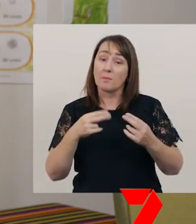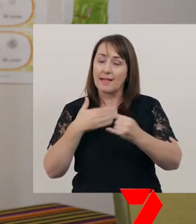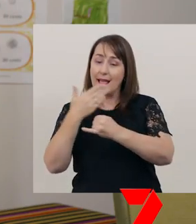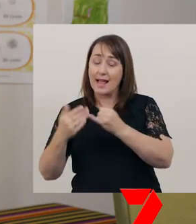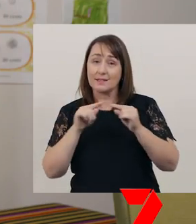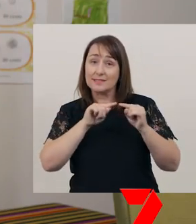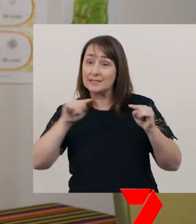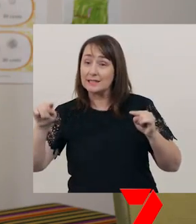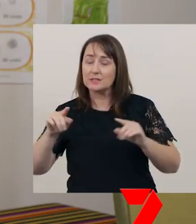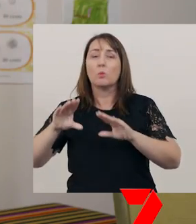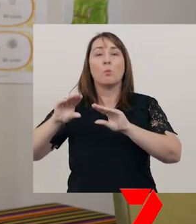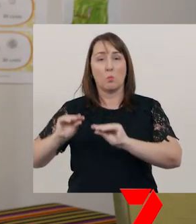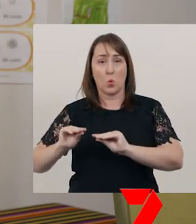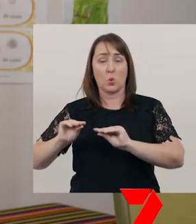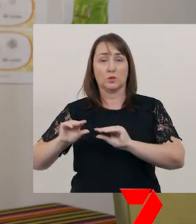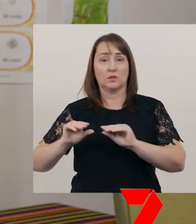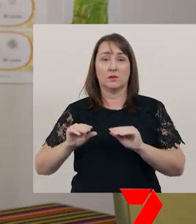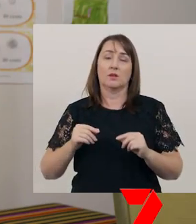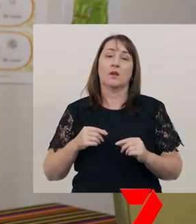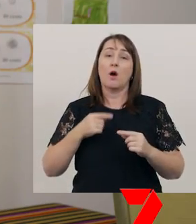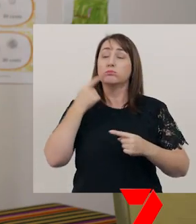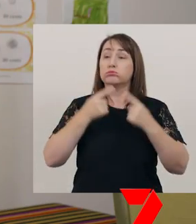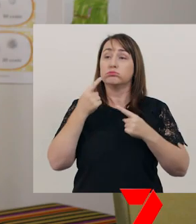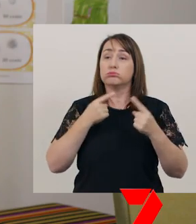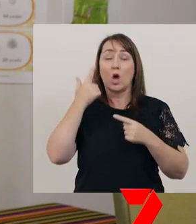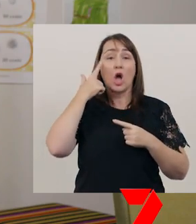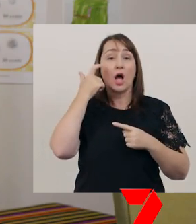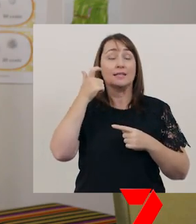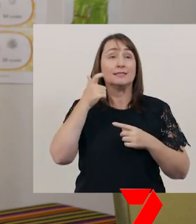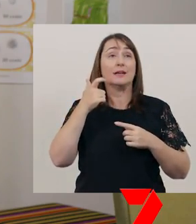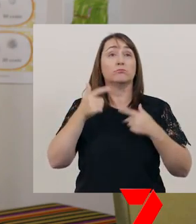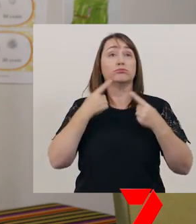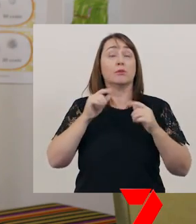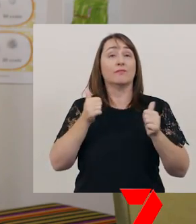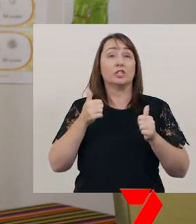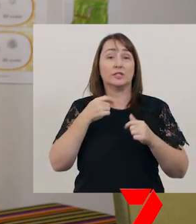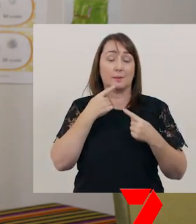or at the end of one idea, and before we begin the next idea.